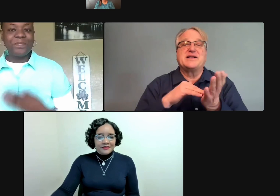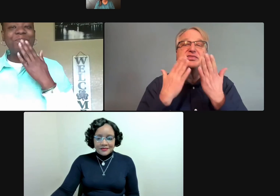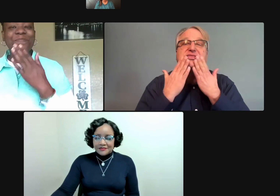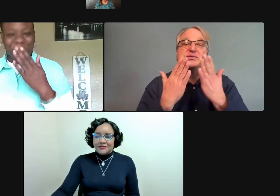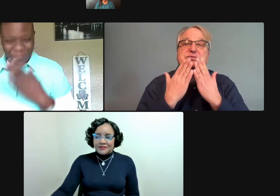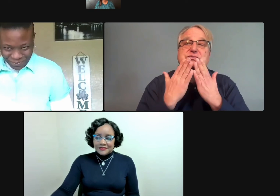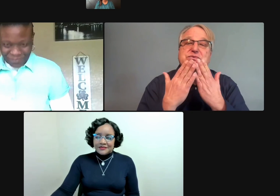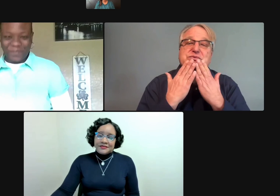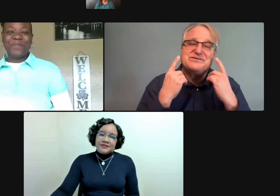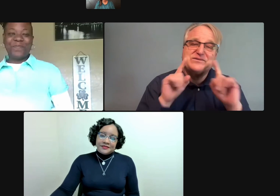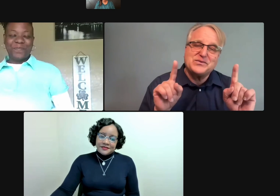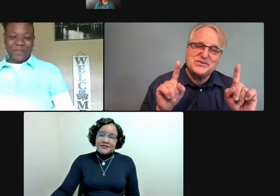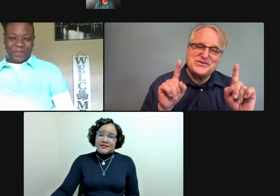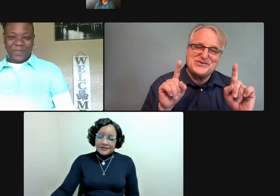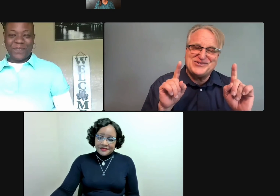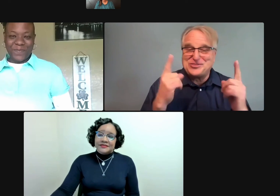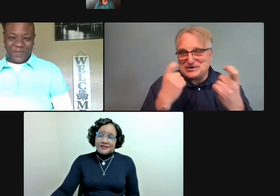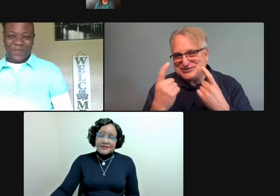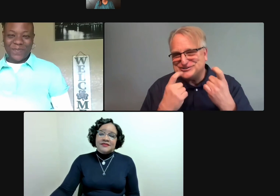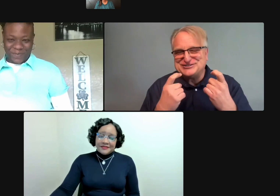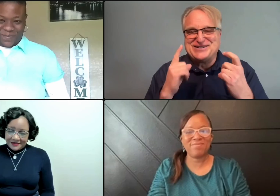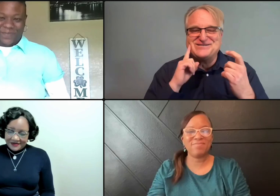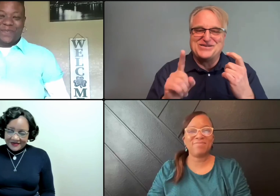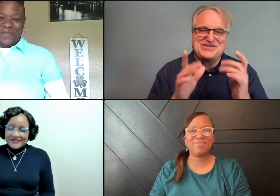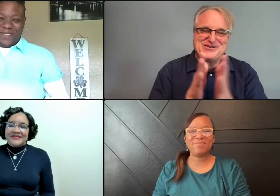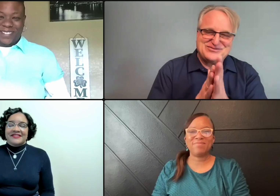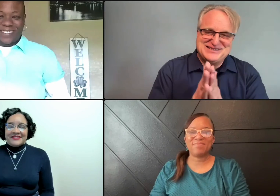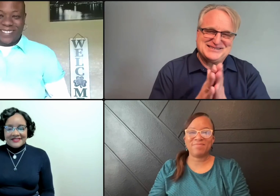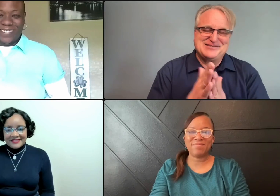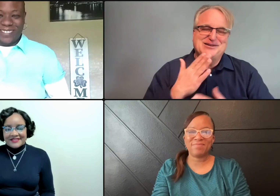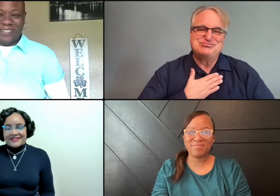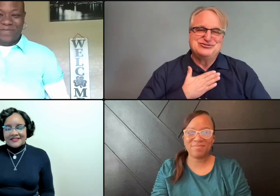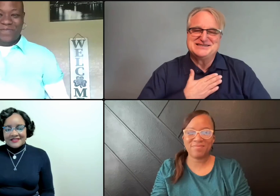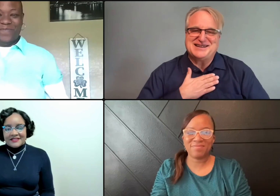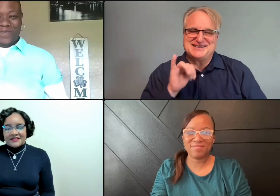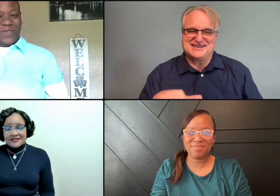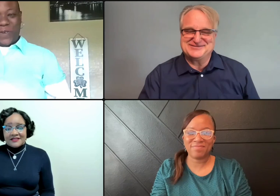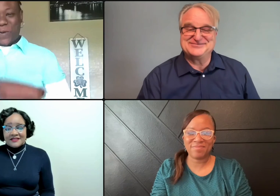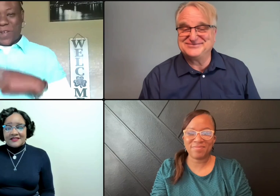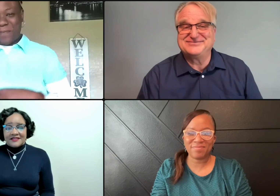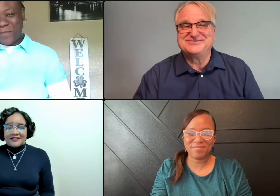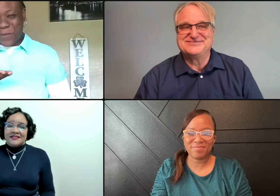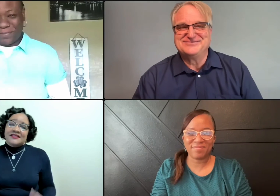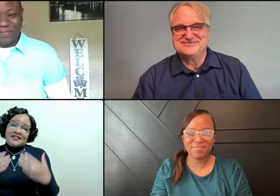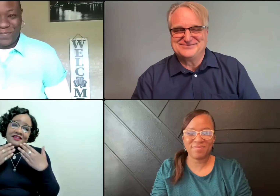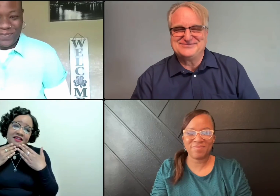And just, again, so I'm so grateful to all of you for your inquisitive questions. And I look forward to more discussion. Yes.